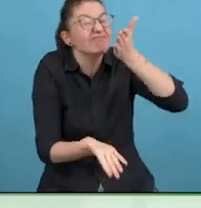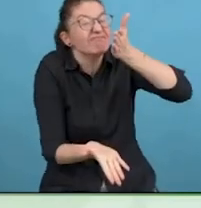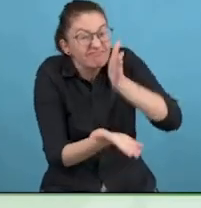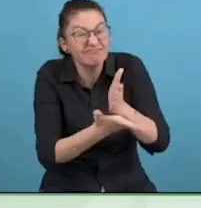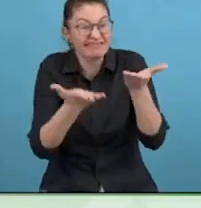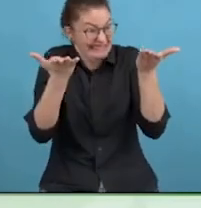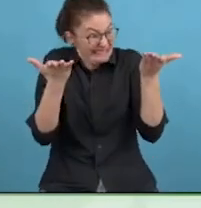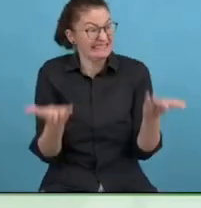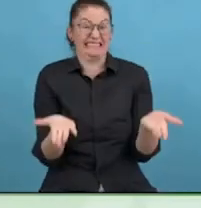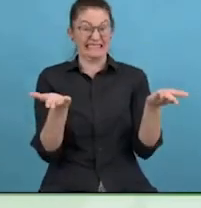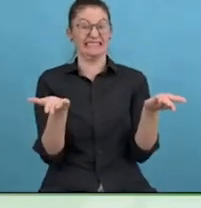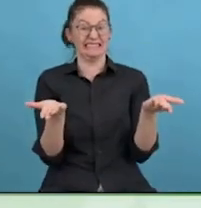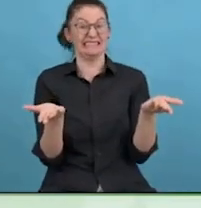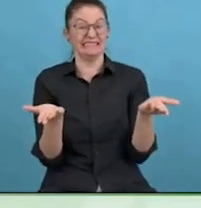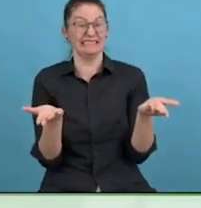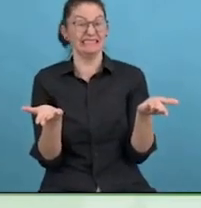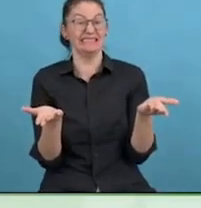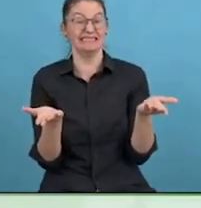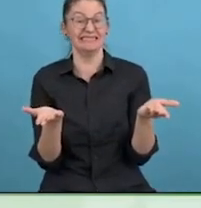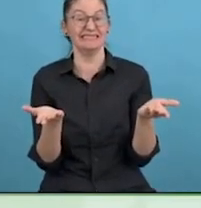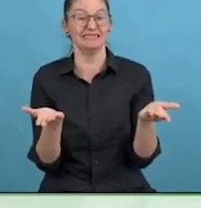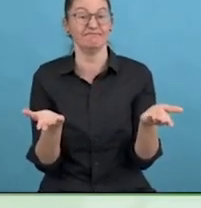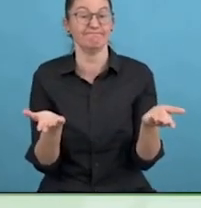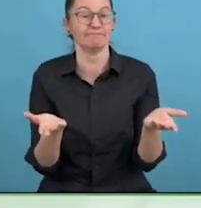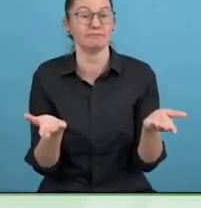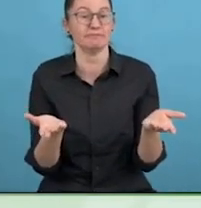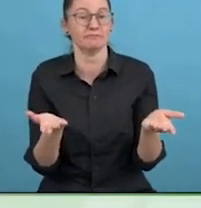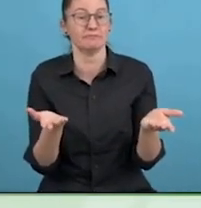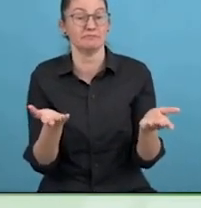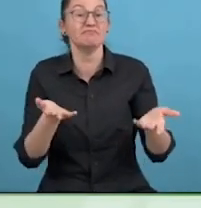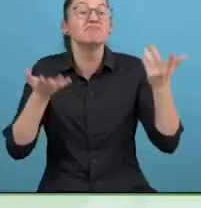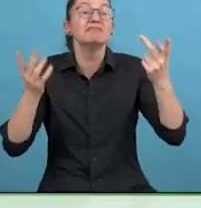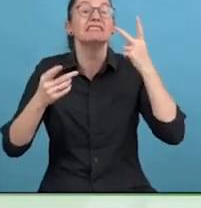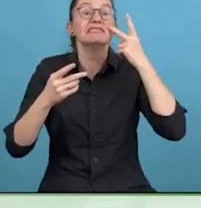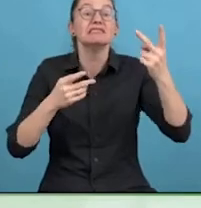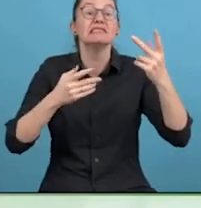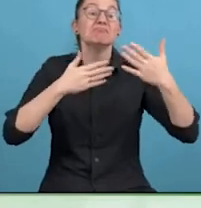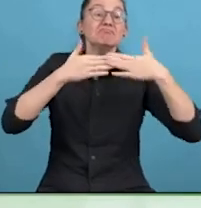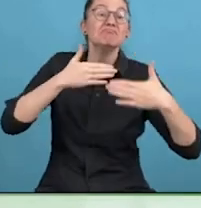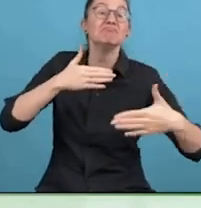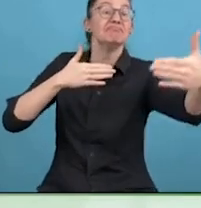I think it is crucial for society not to lose so many people.